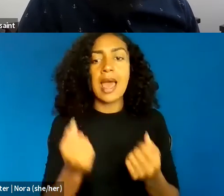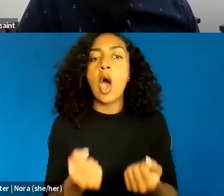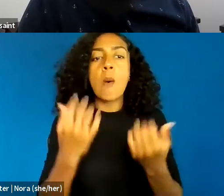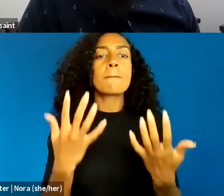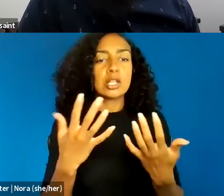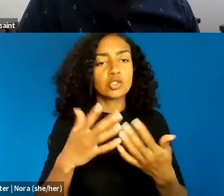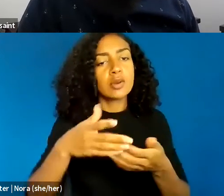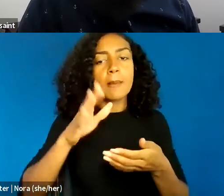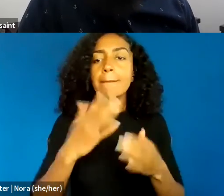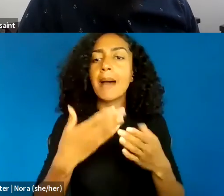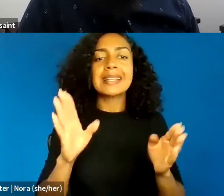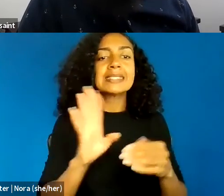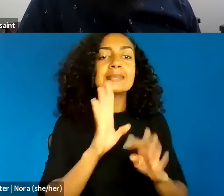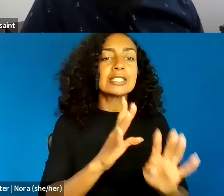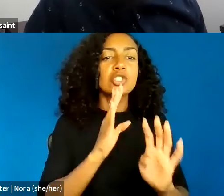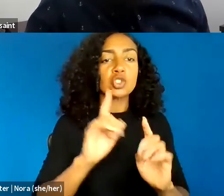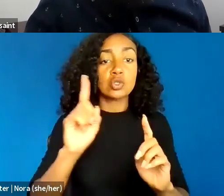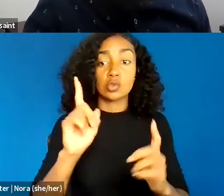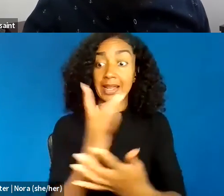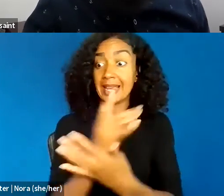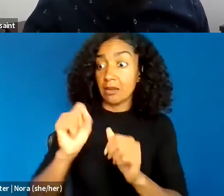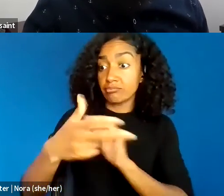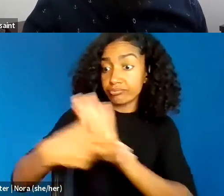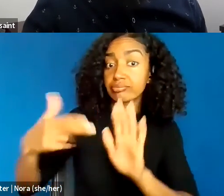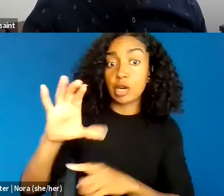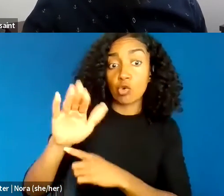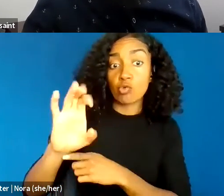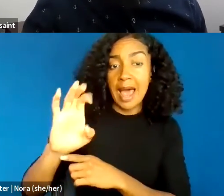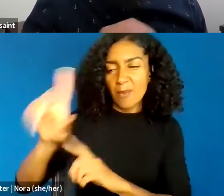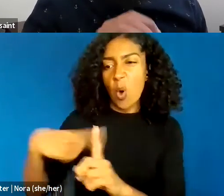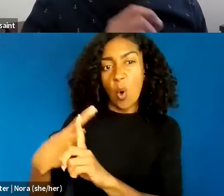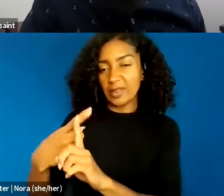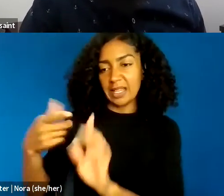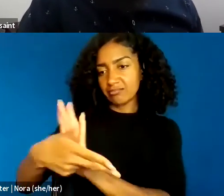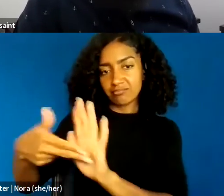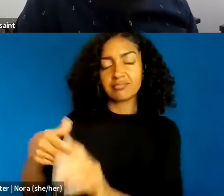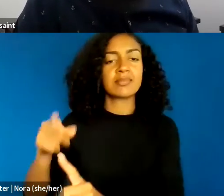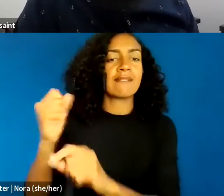to only include fighting words, effectively granting police officers discretionary authority